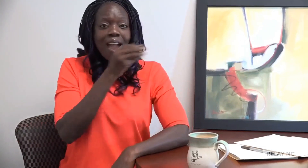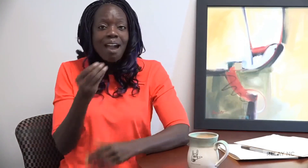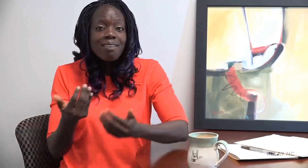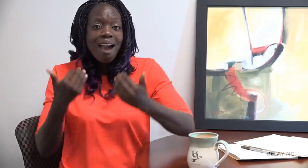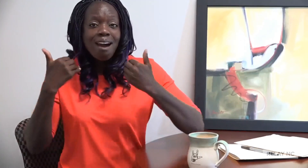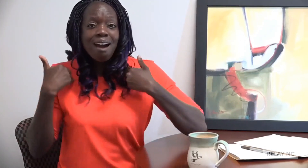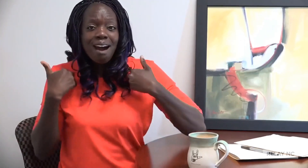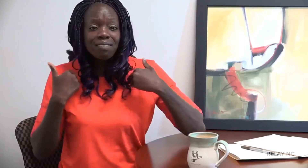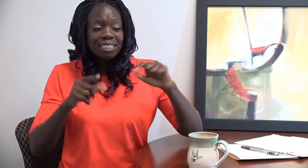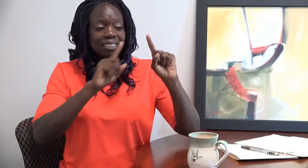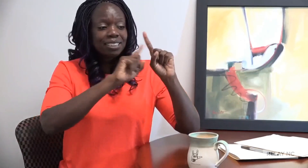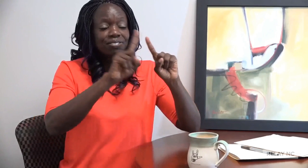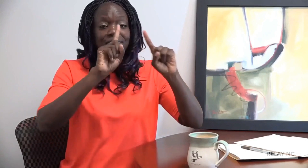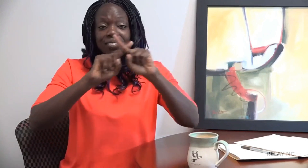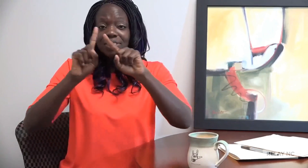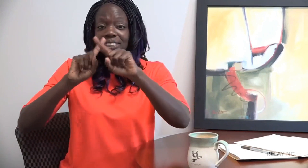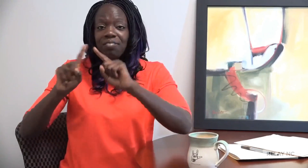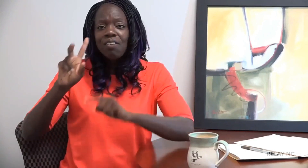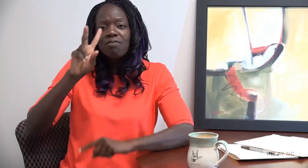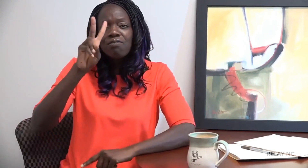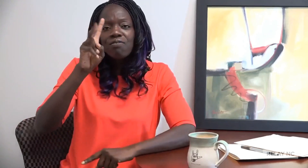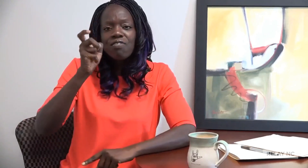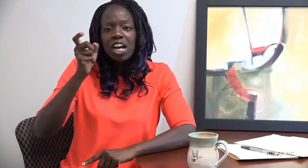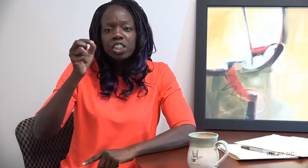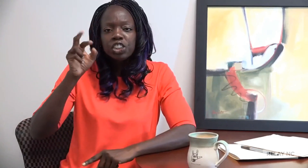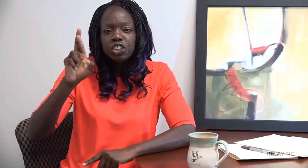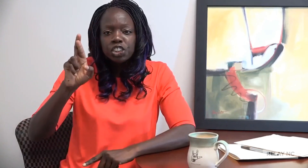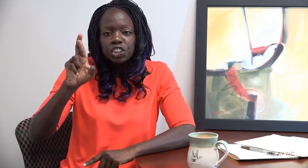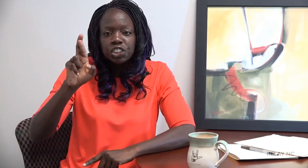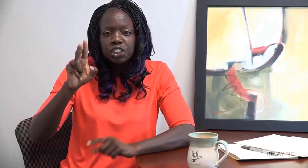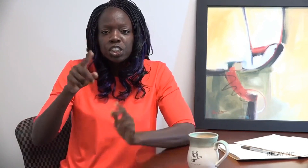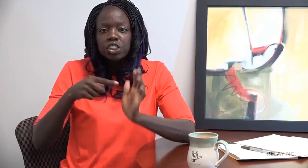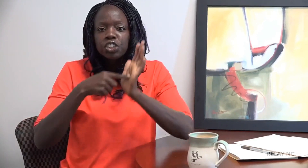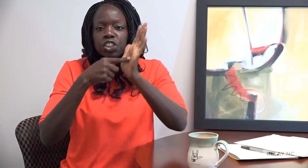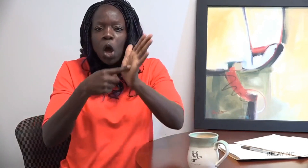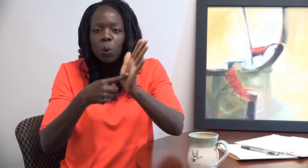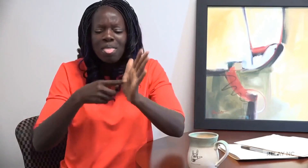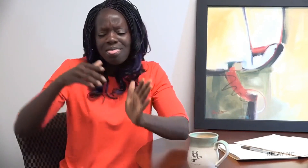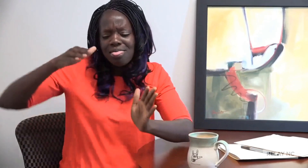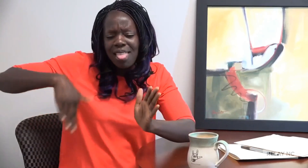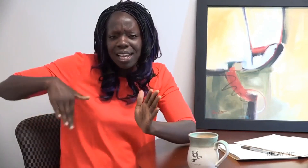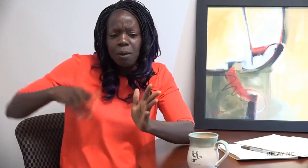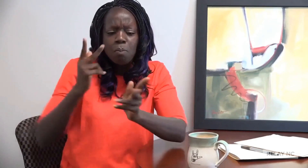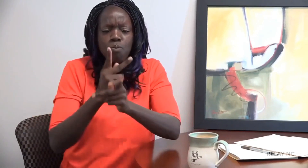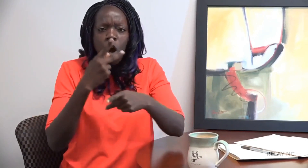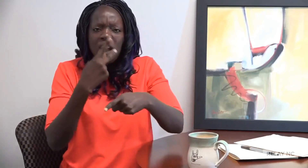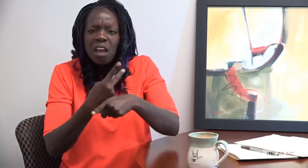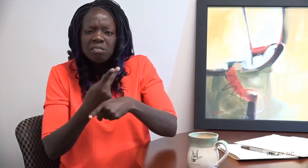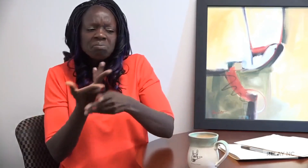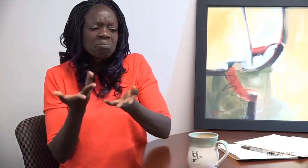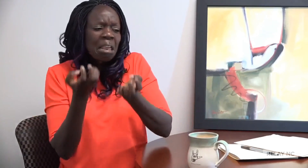and different vendors showing the latest products